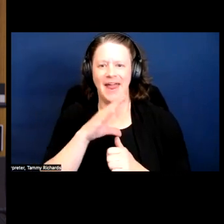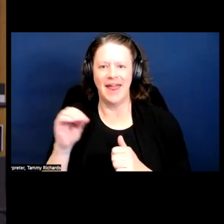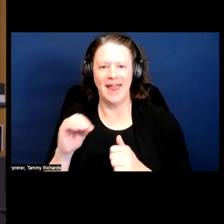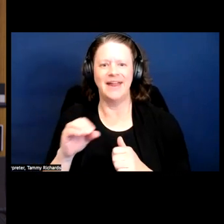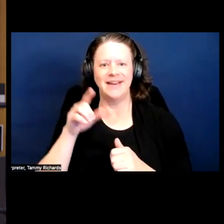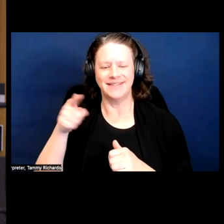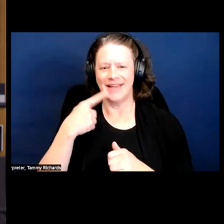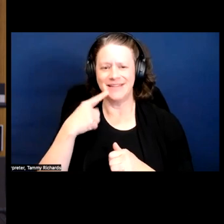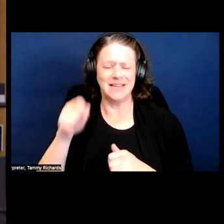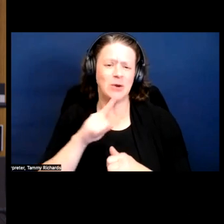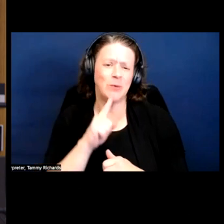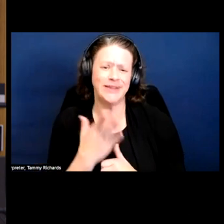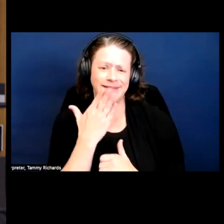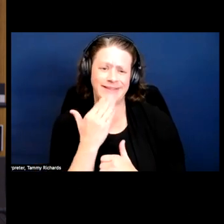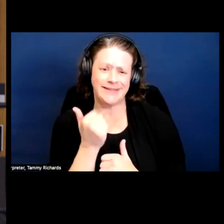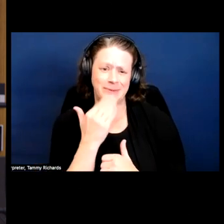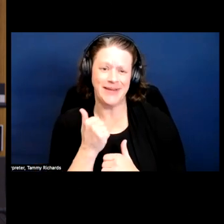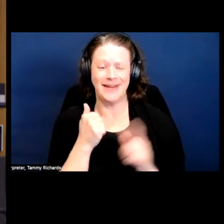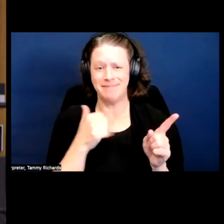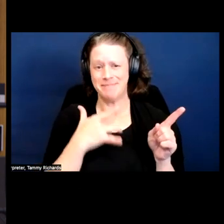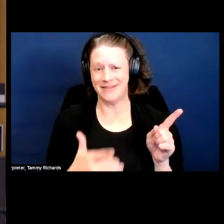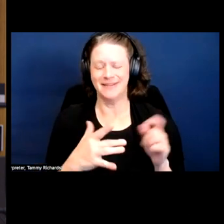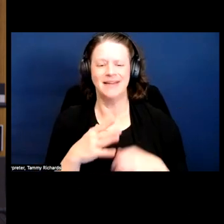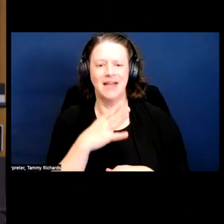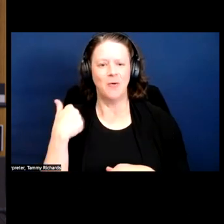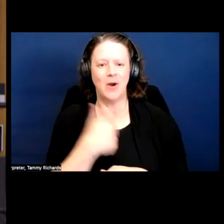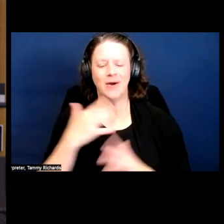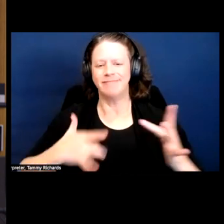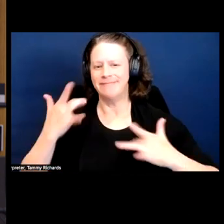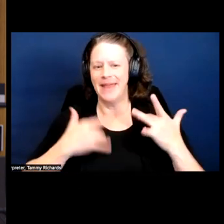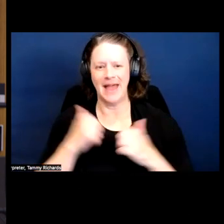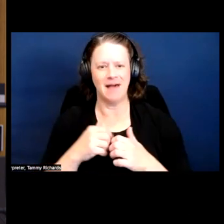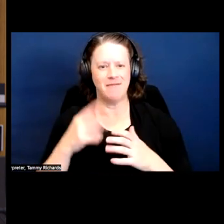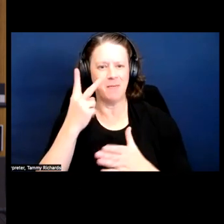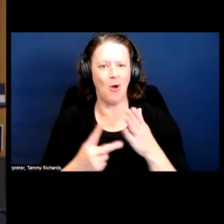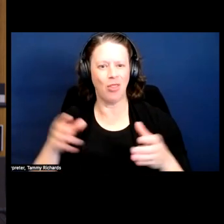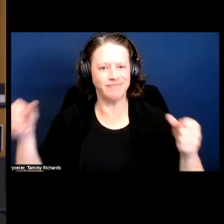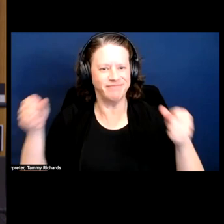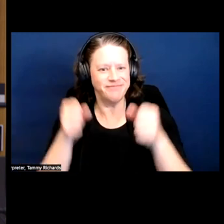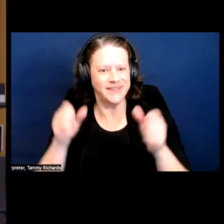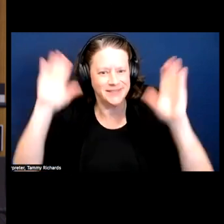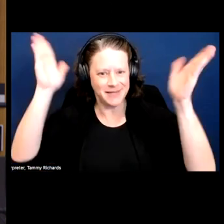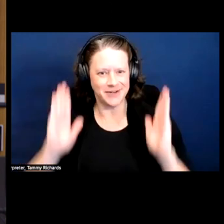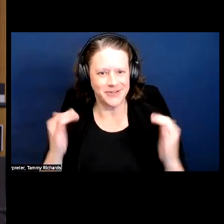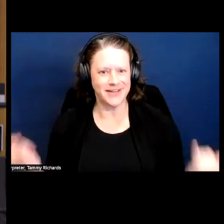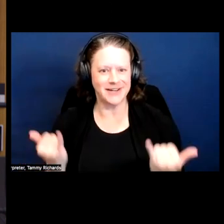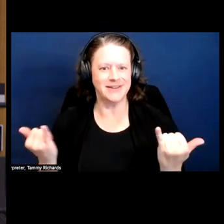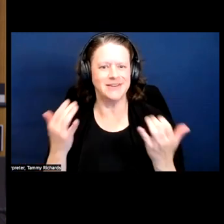We have them both together which I know will be an amazing conversation!